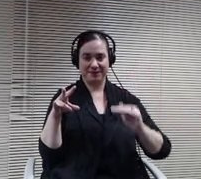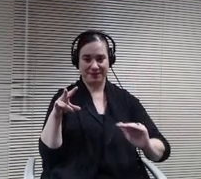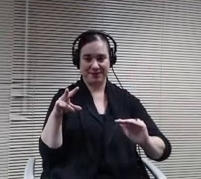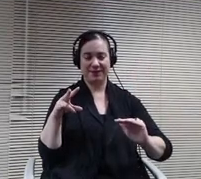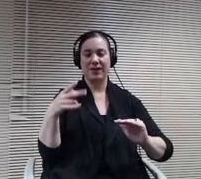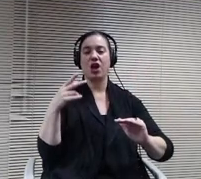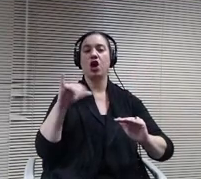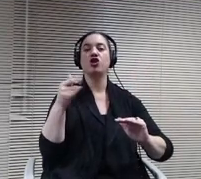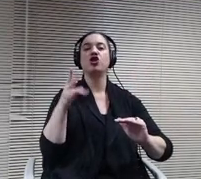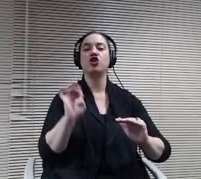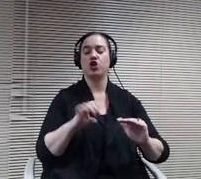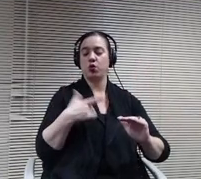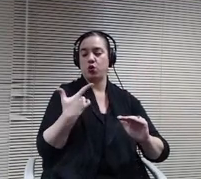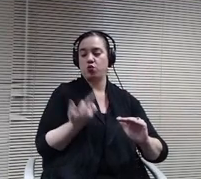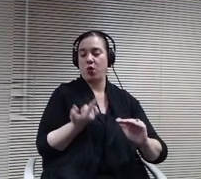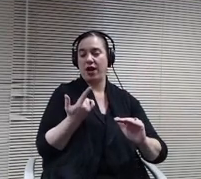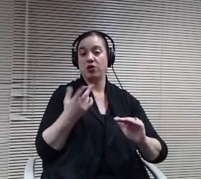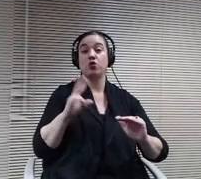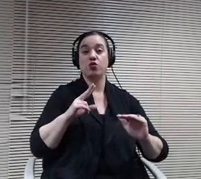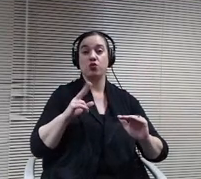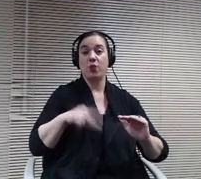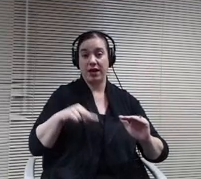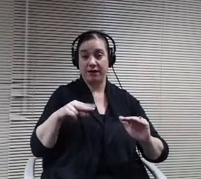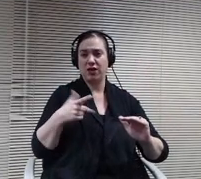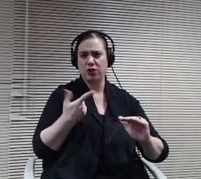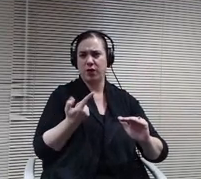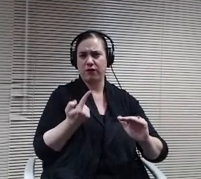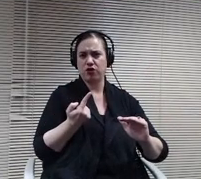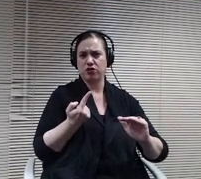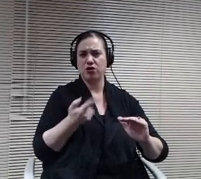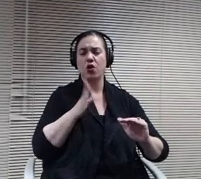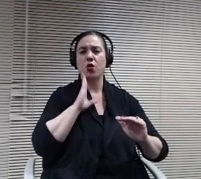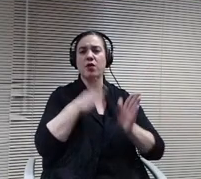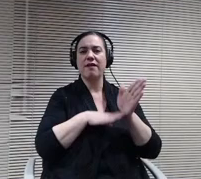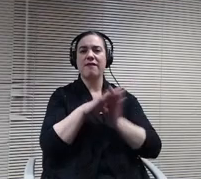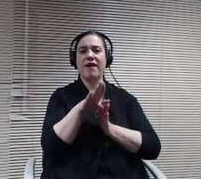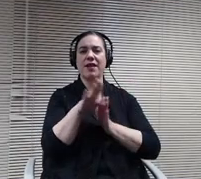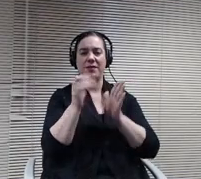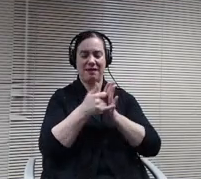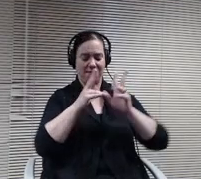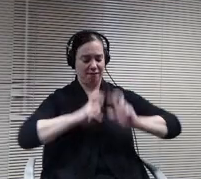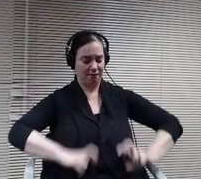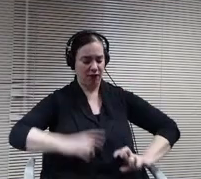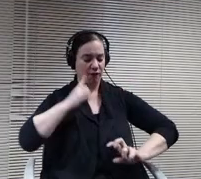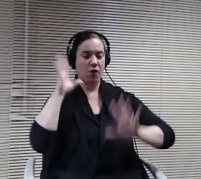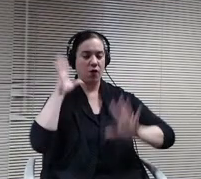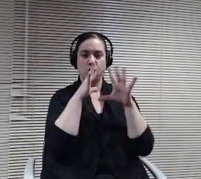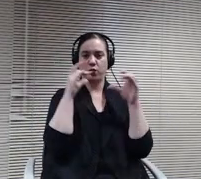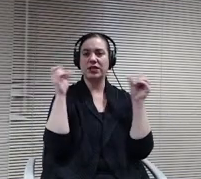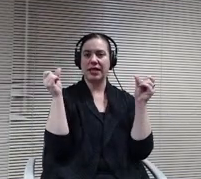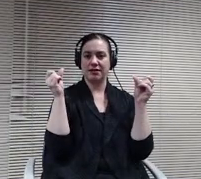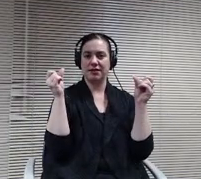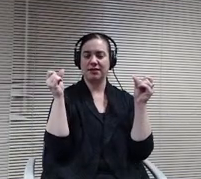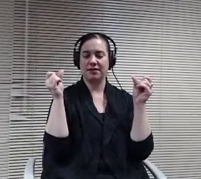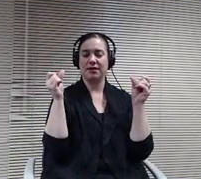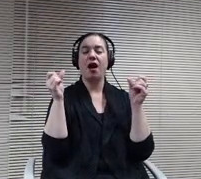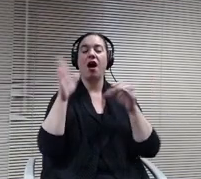together to develop the evaluation of the Superintendent. And then on June 24th Thursday at 6:00 o'clock,